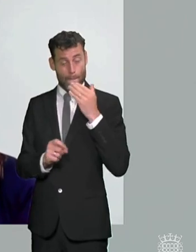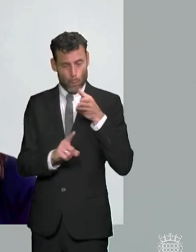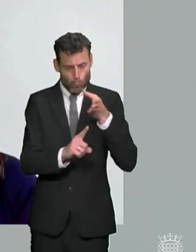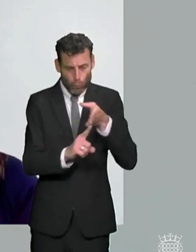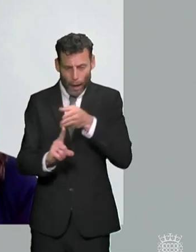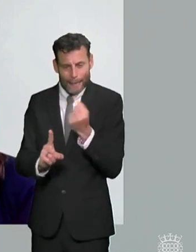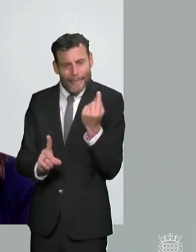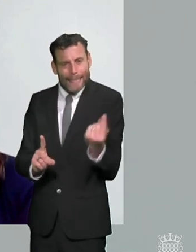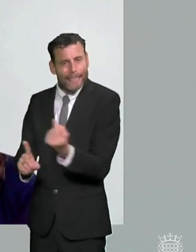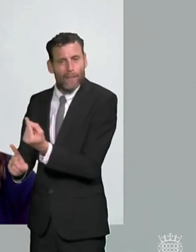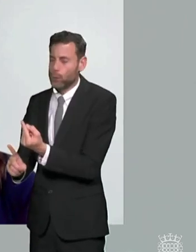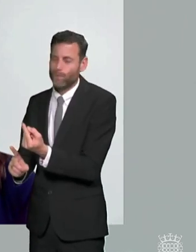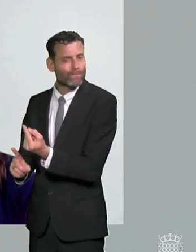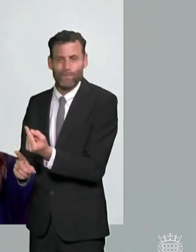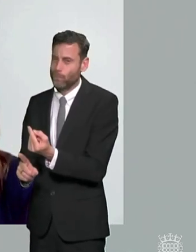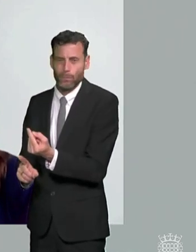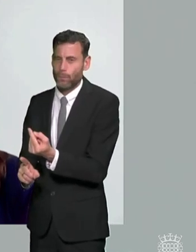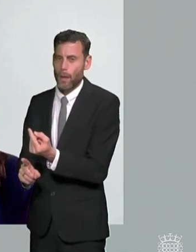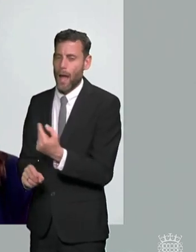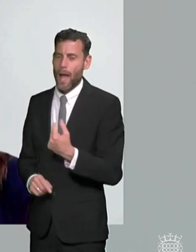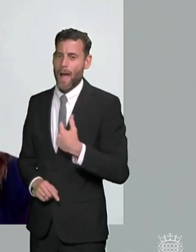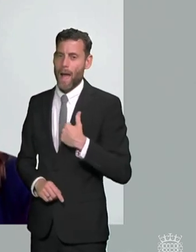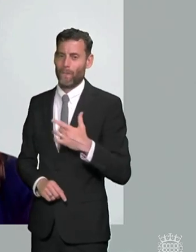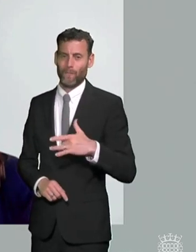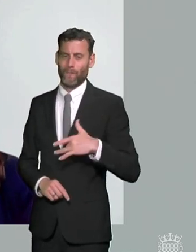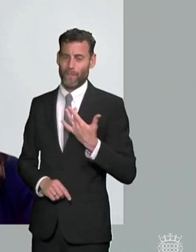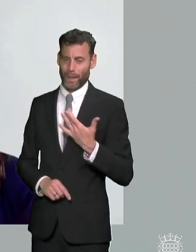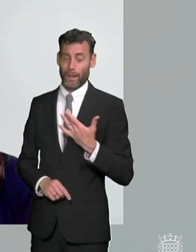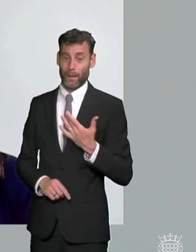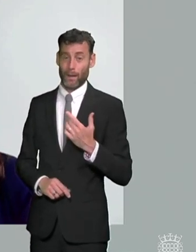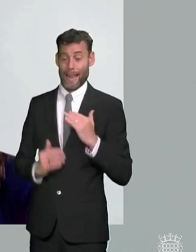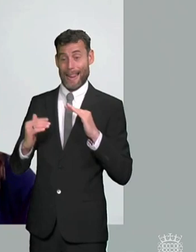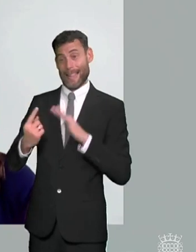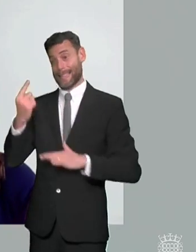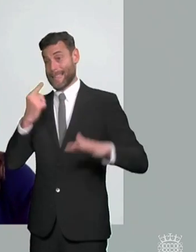being proposed here because it's it's it's very clearly about reducing rights and entitlements and